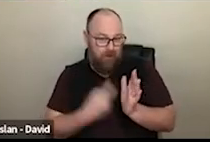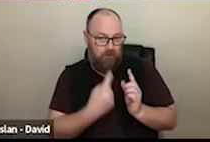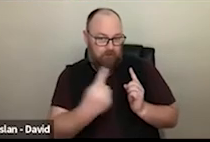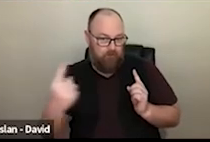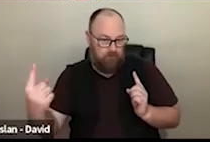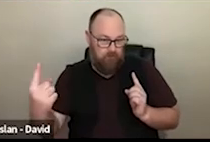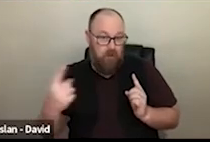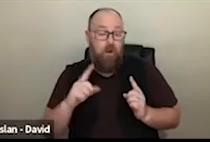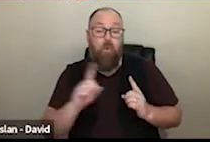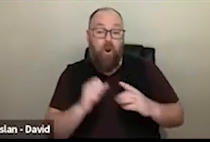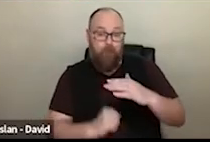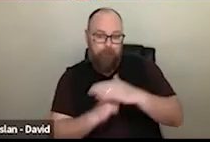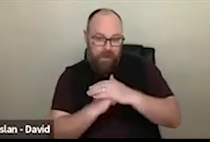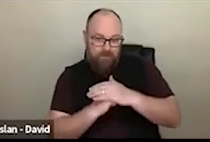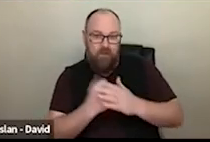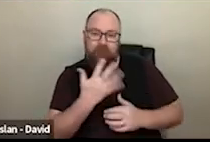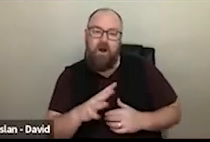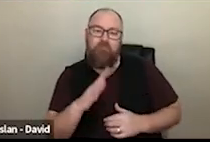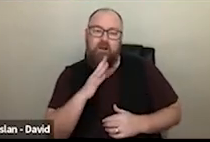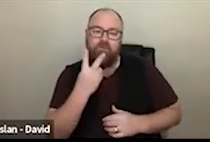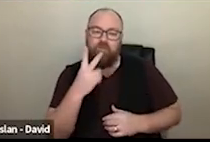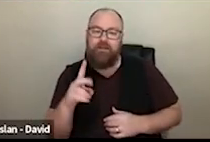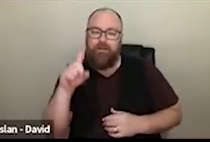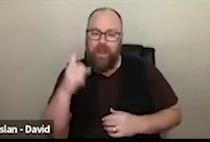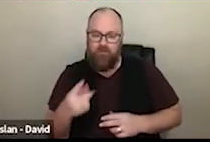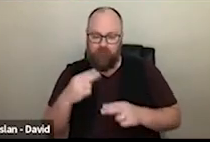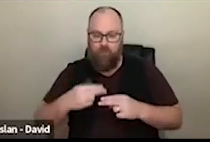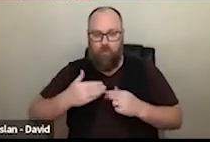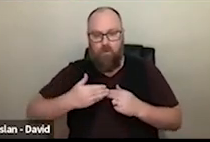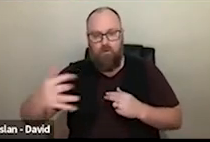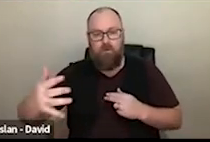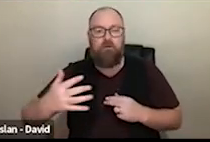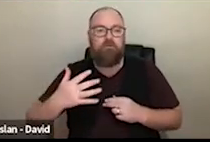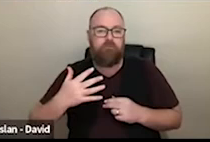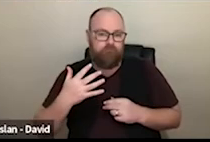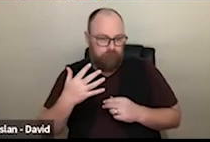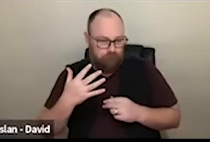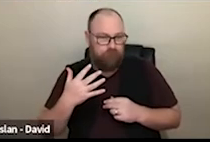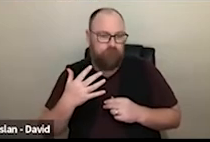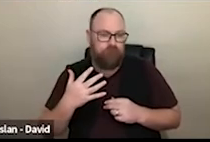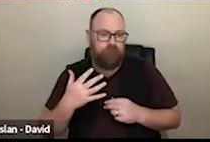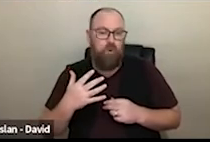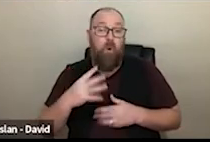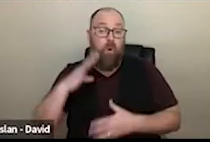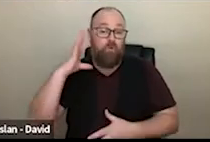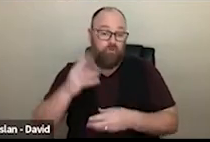per year is 520,000, over the course of four So that means over the course of 4 years. The maximum total investment is $2,080,000, and obviously 400,000 in total.